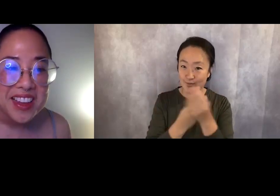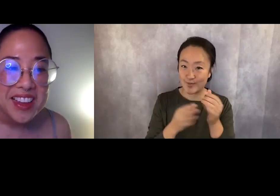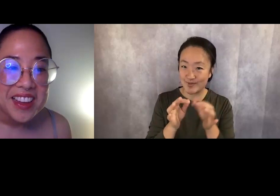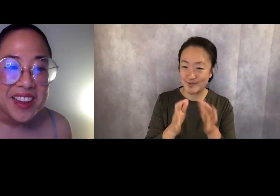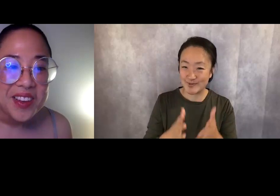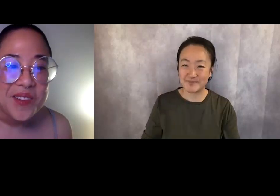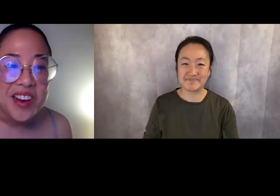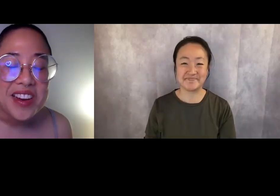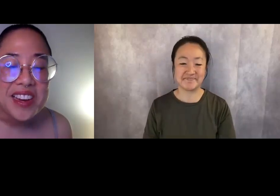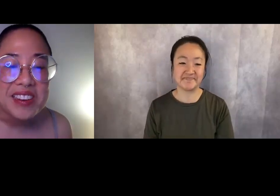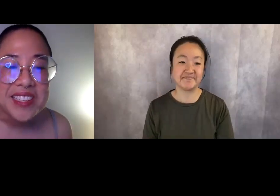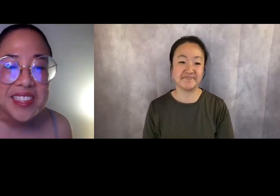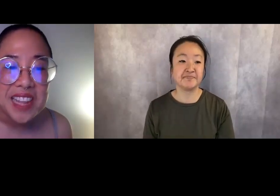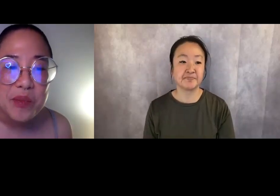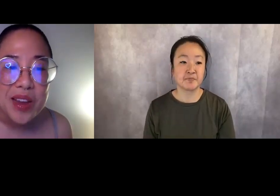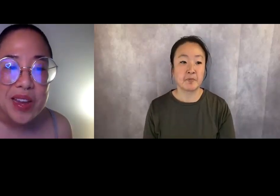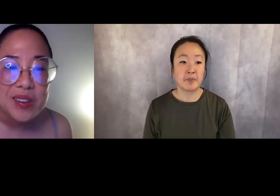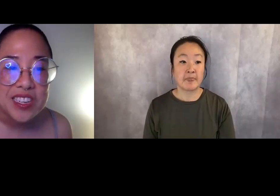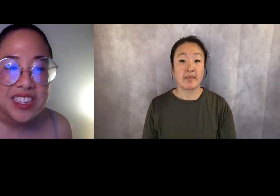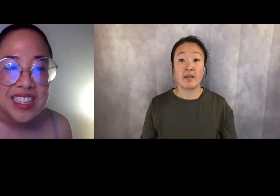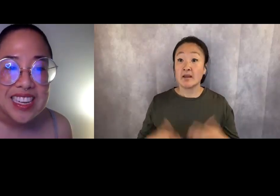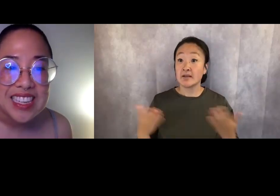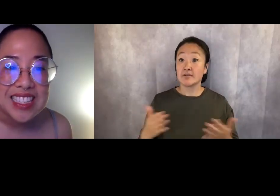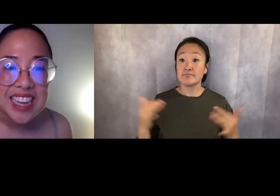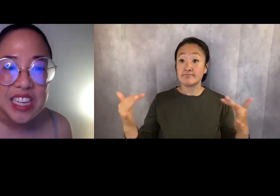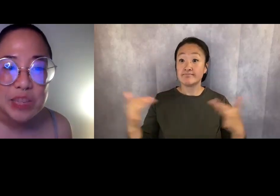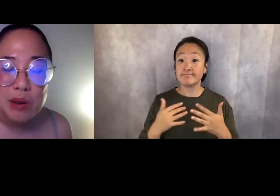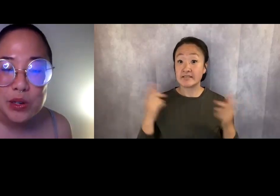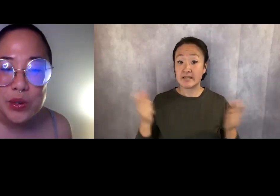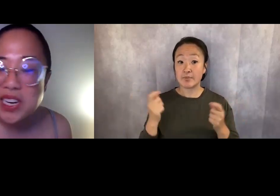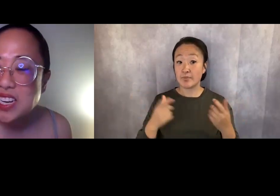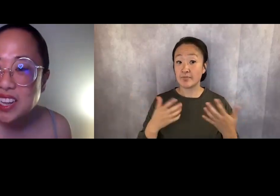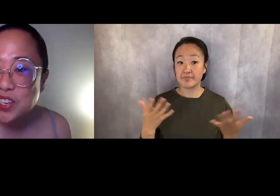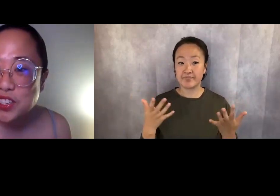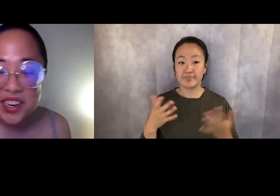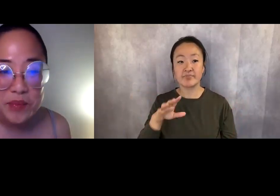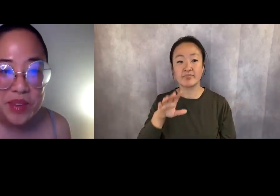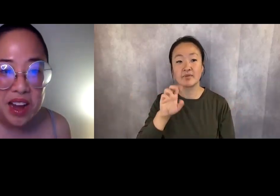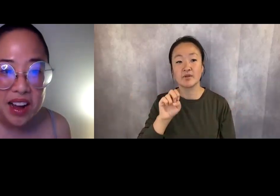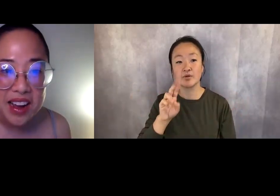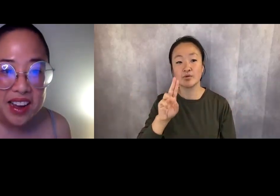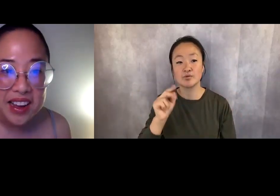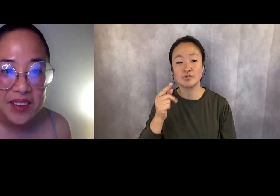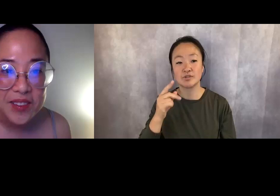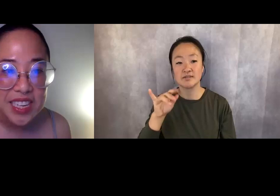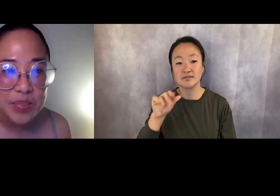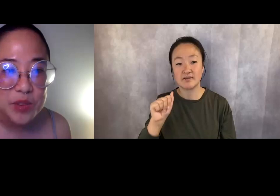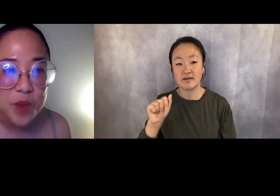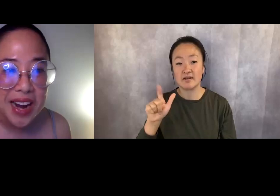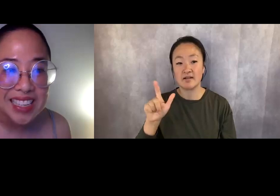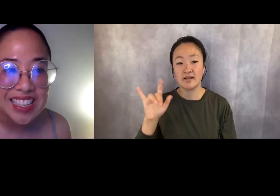We are here to celebrate Eugenia Leigh's latest poetry collection, Bianca, which has been